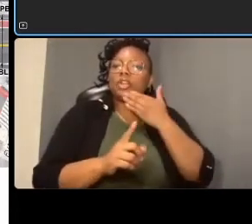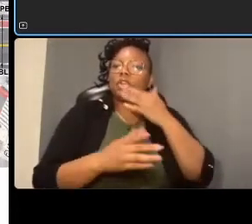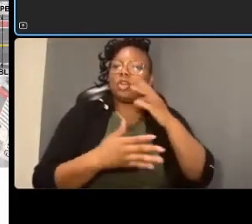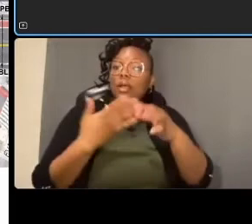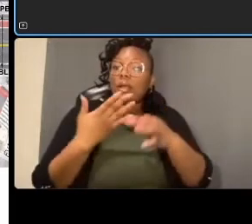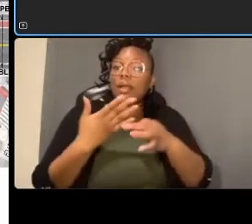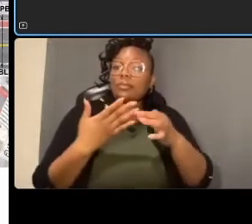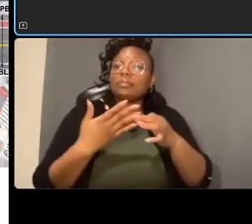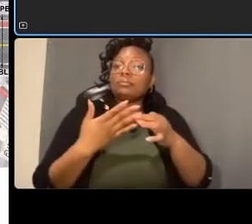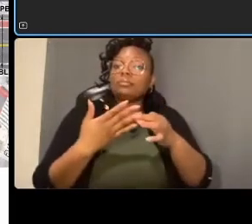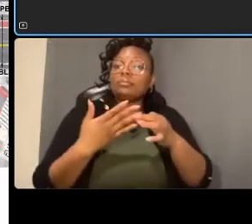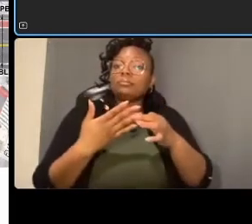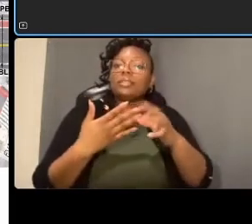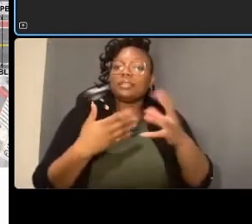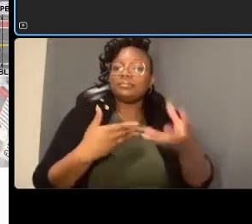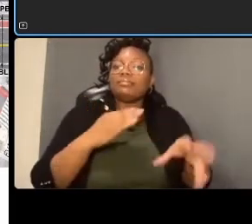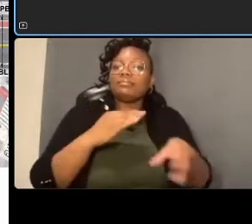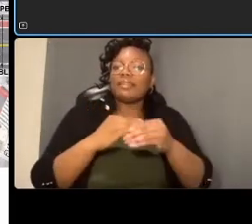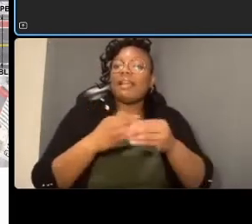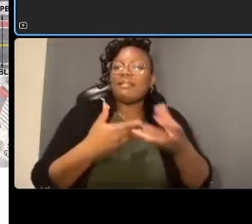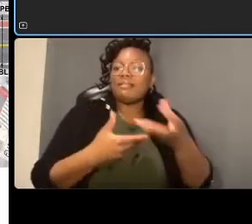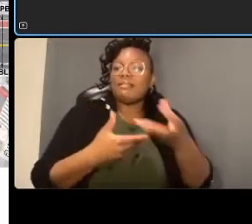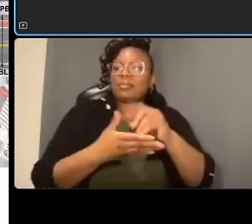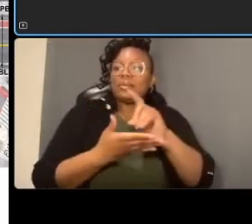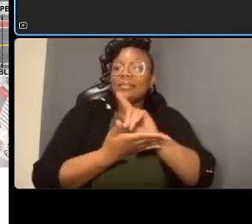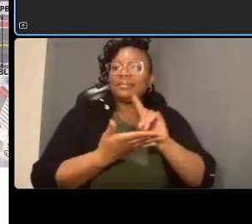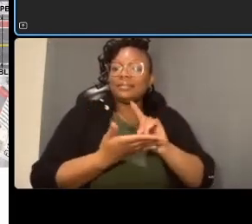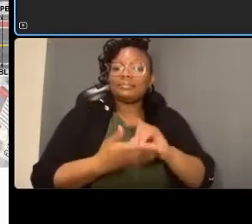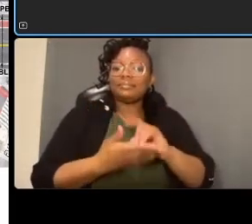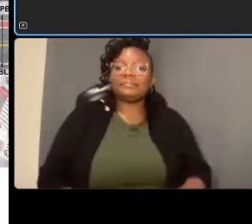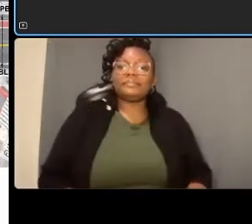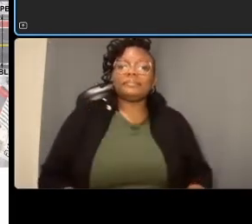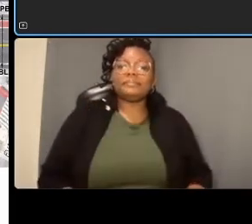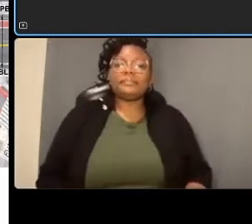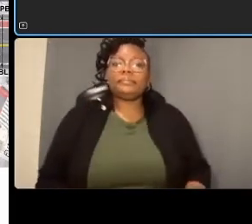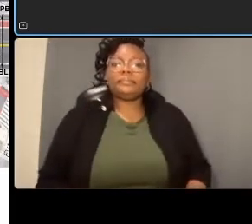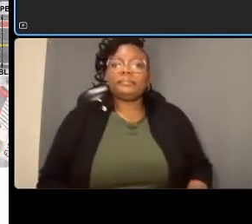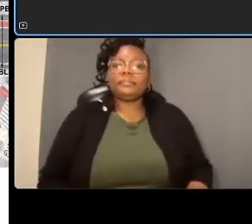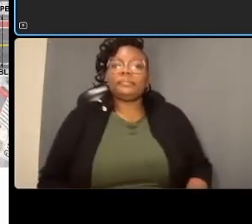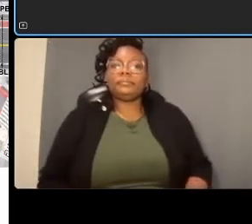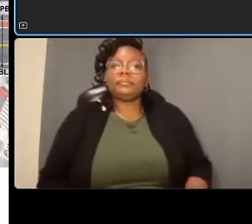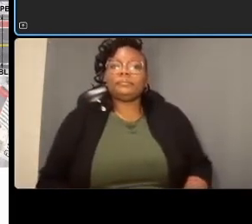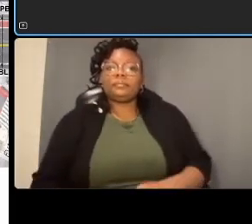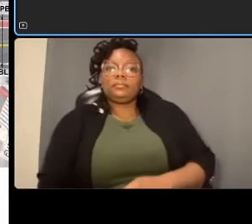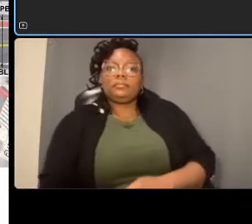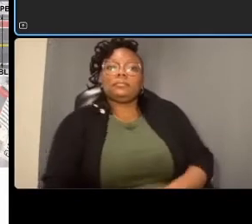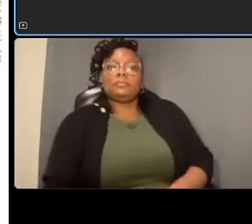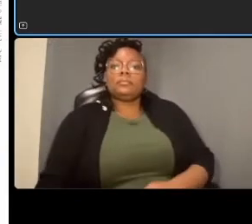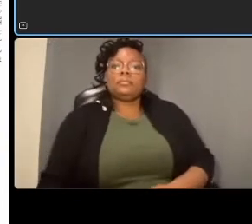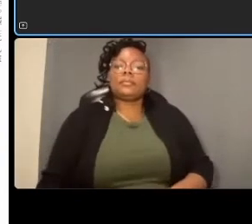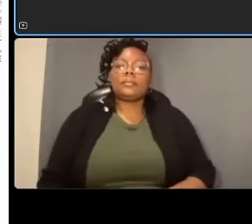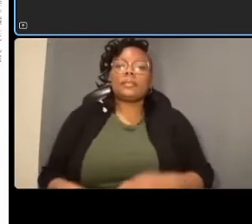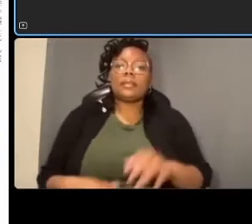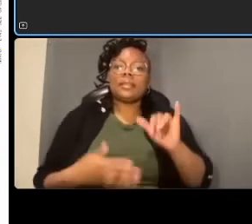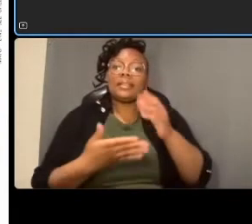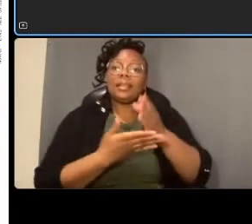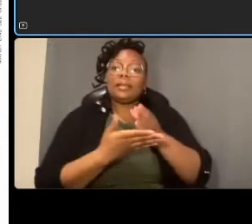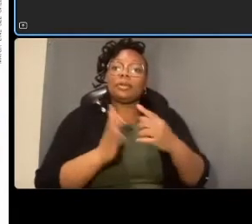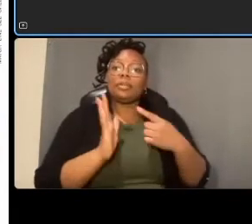uh so this section does show some parking spaces to remain um again that'll further be